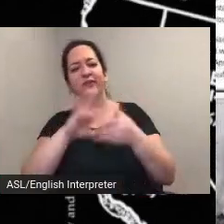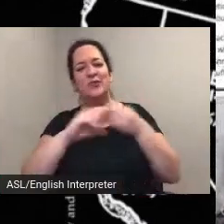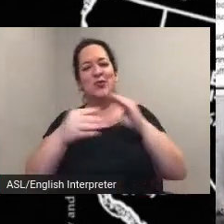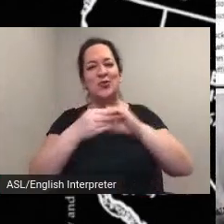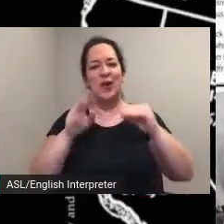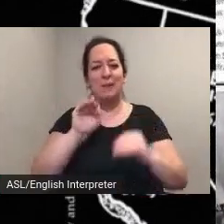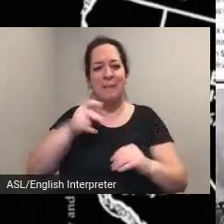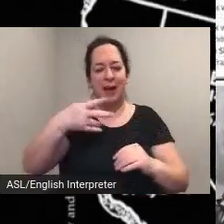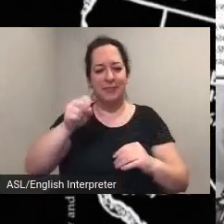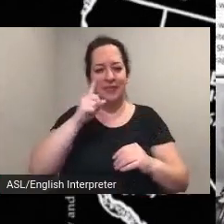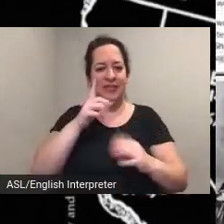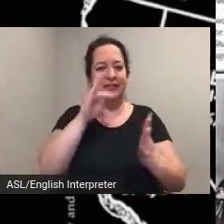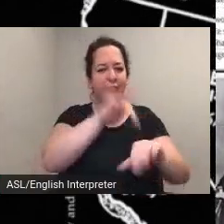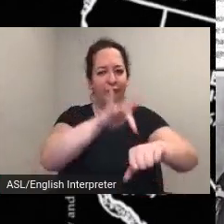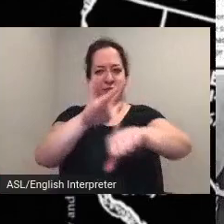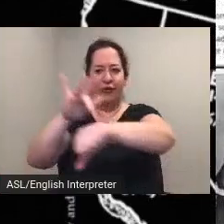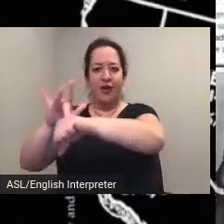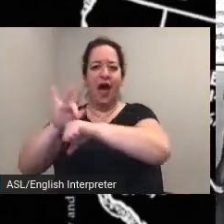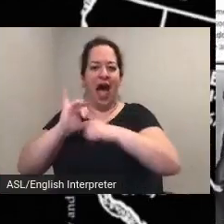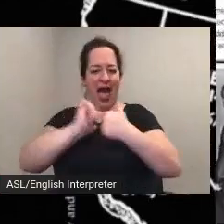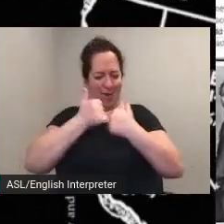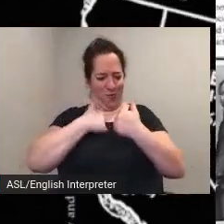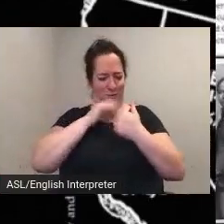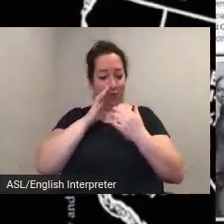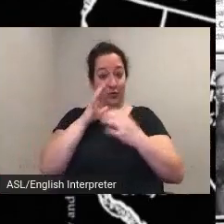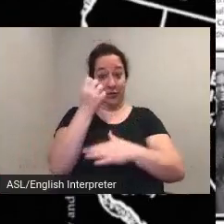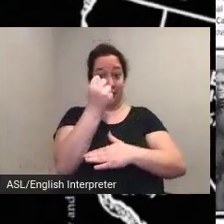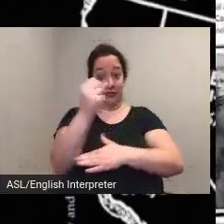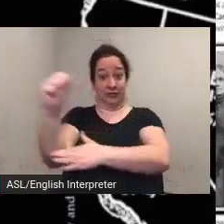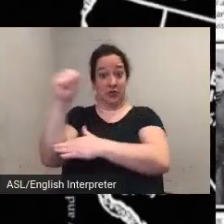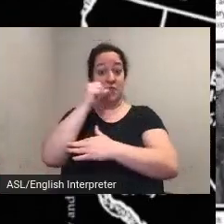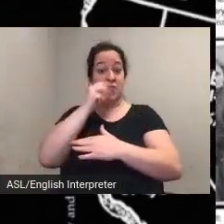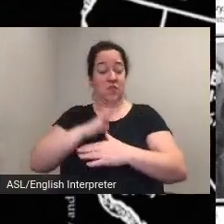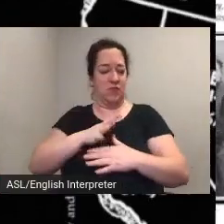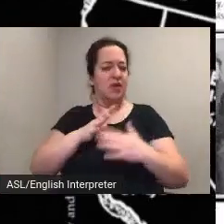fit into a broader historical picture interconnecting with other social and